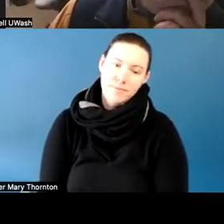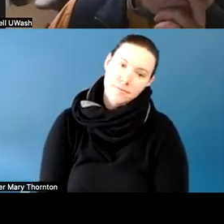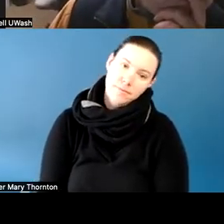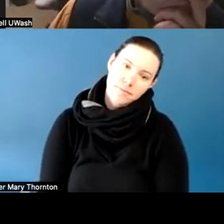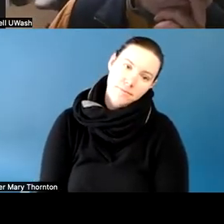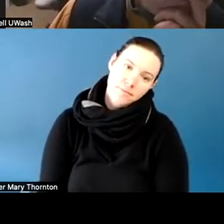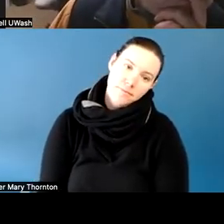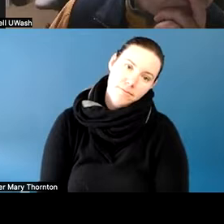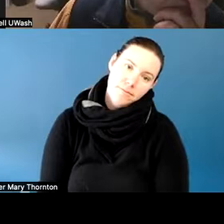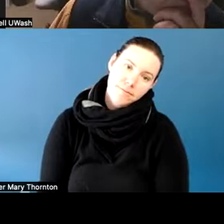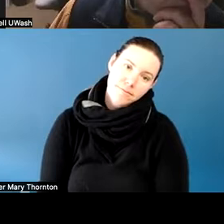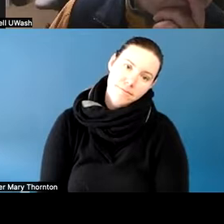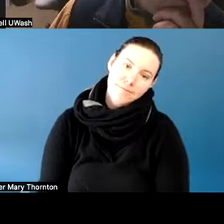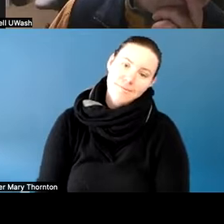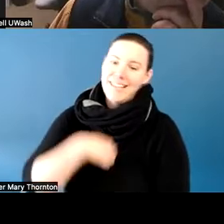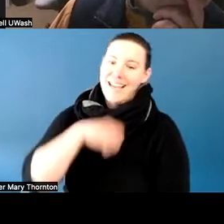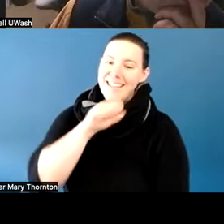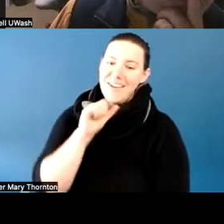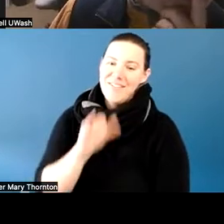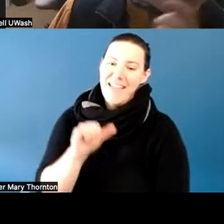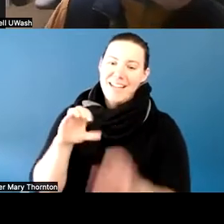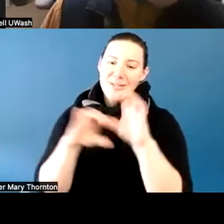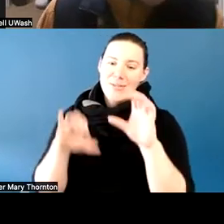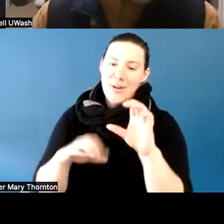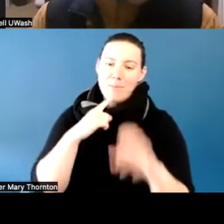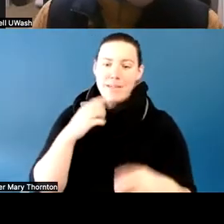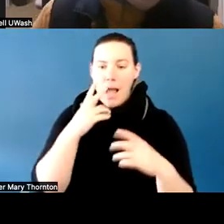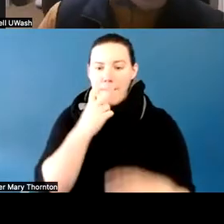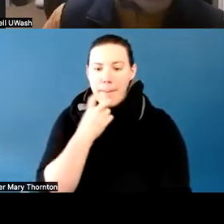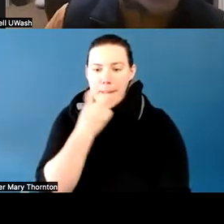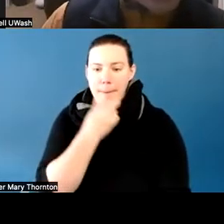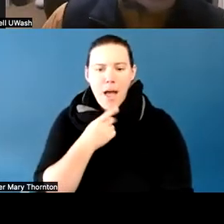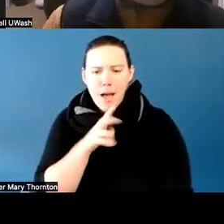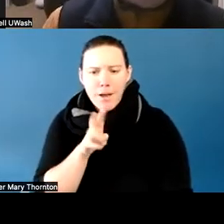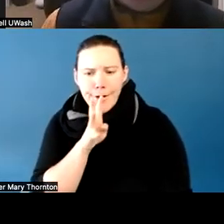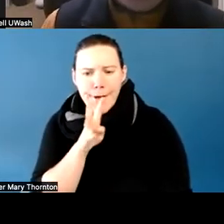I love that Zoom, hey, you're talking, but you're not talking. So hi, everyone. My name is Craig Kerr.